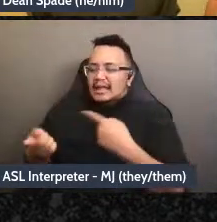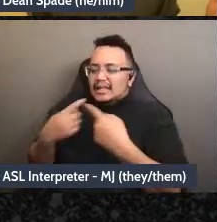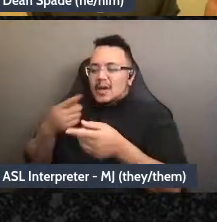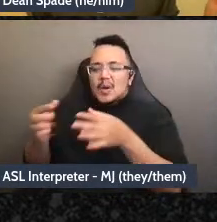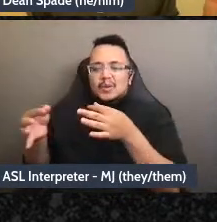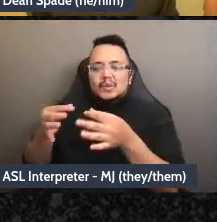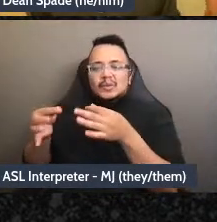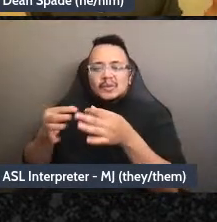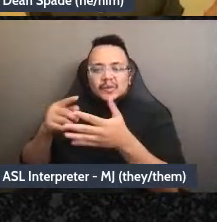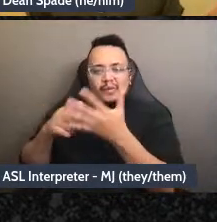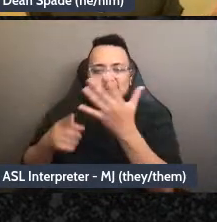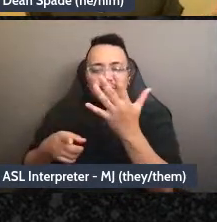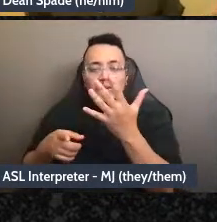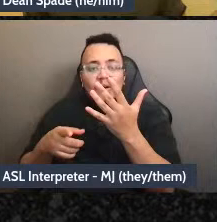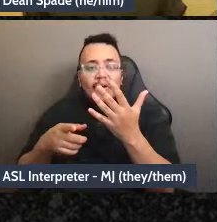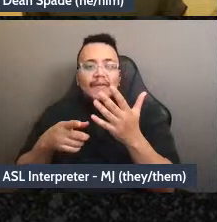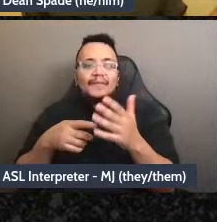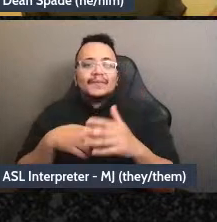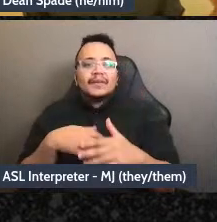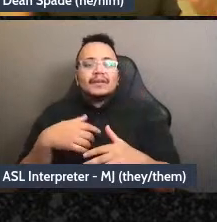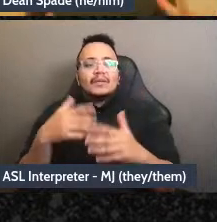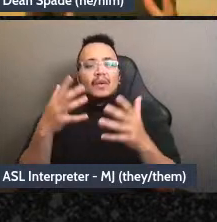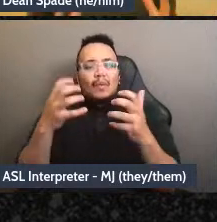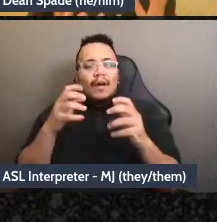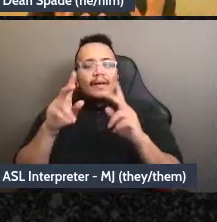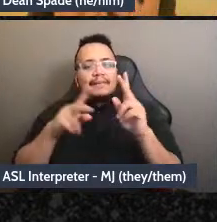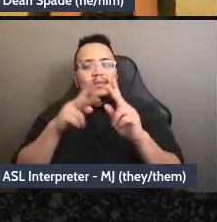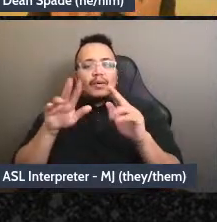not nothing but we want to be moving people towards more and more and more, like,